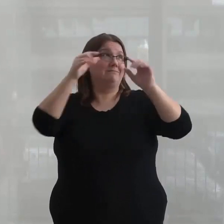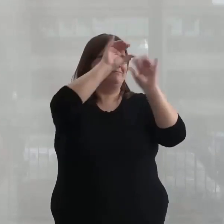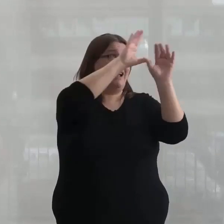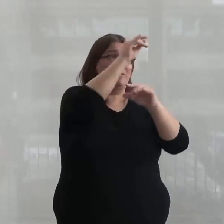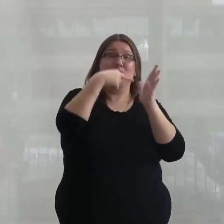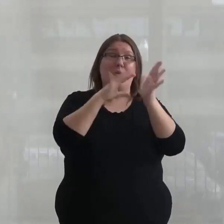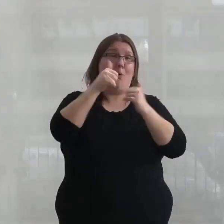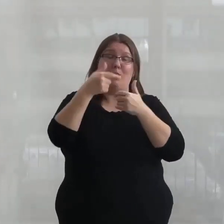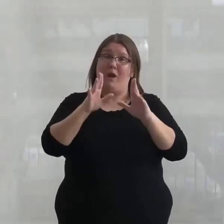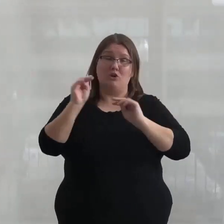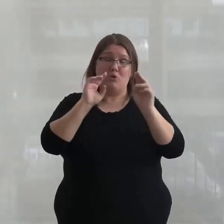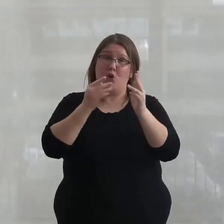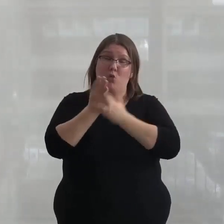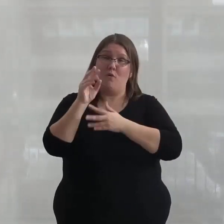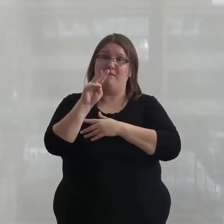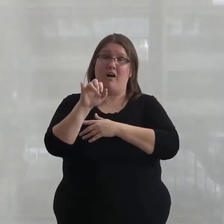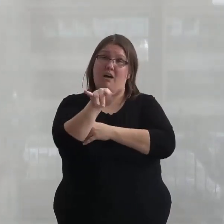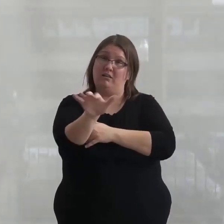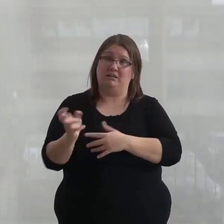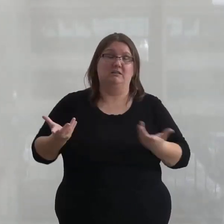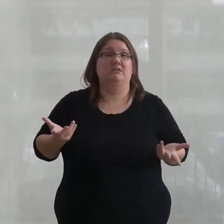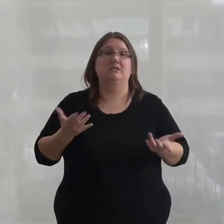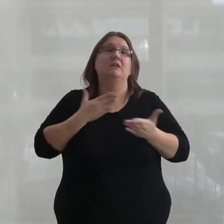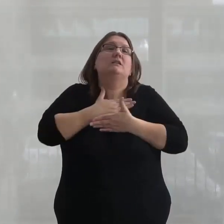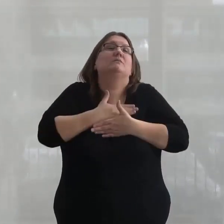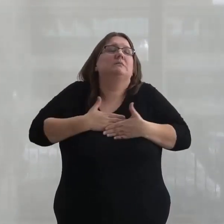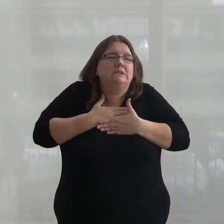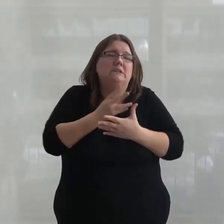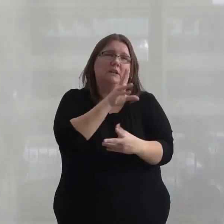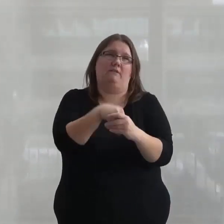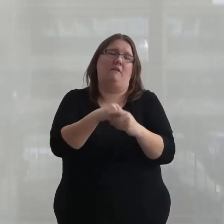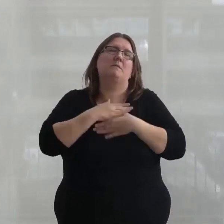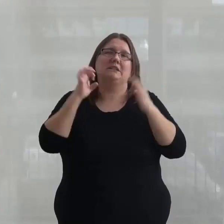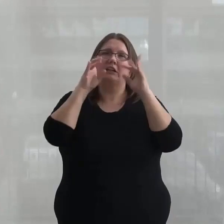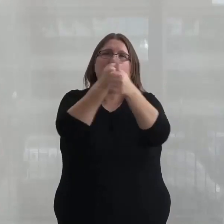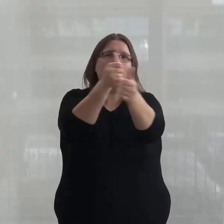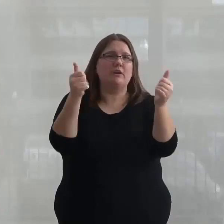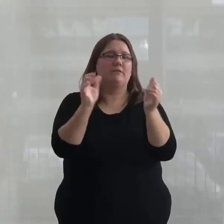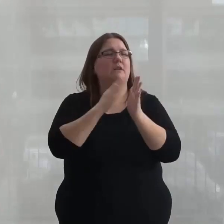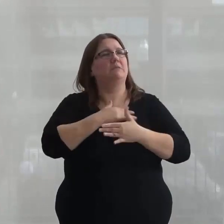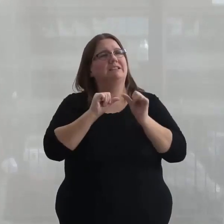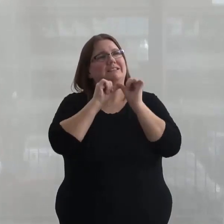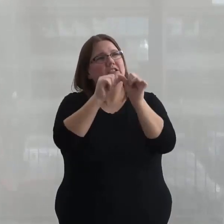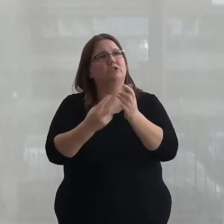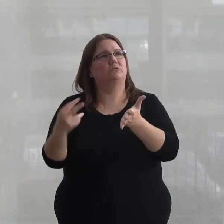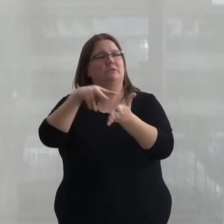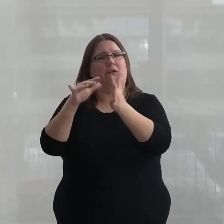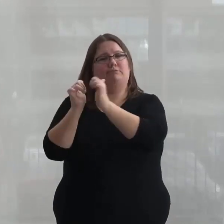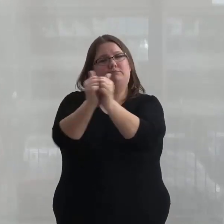So please get involved and please educate yourself and continue to stand in solidarity with